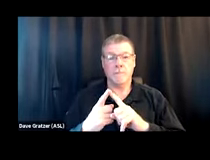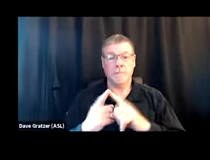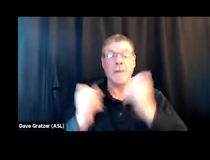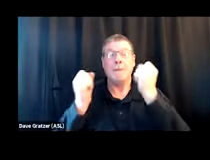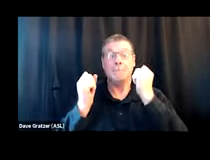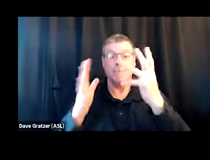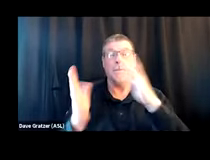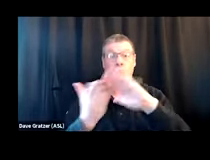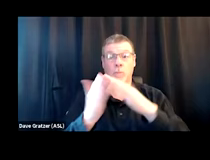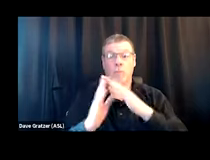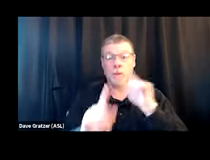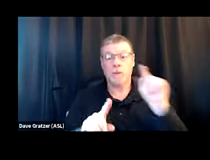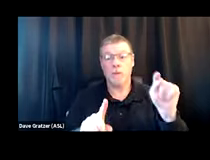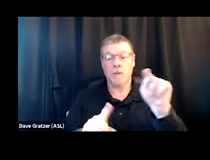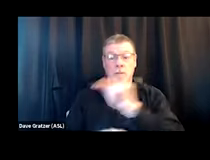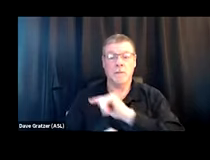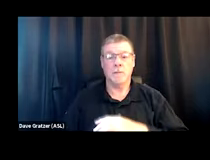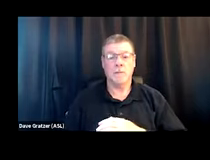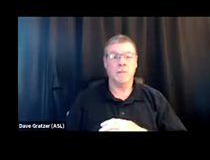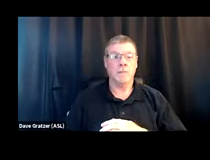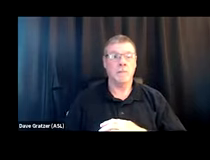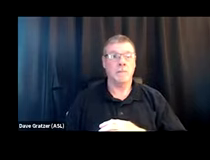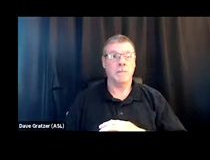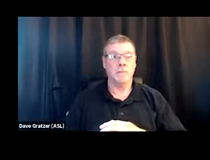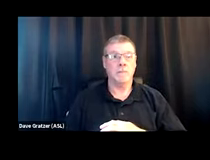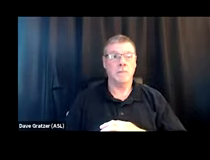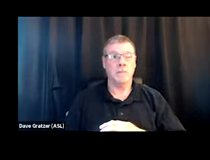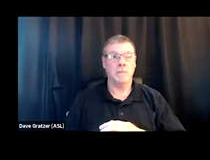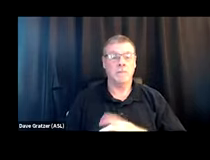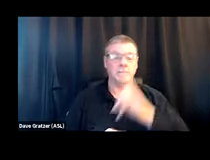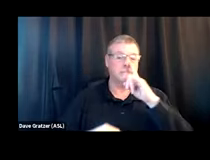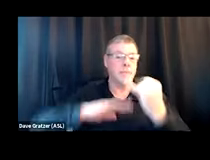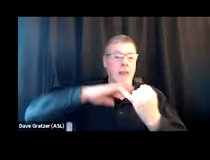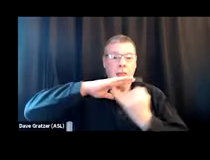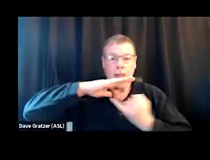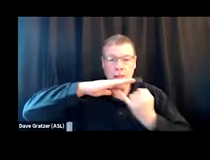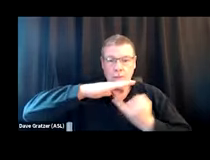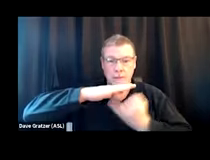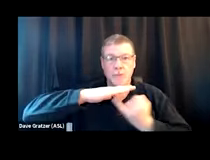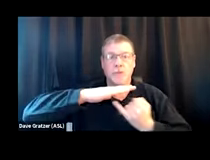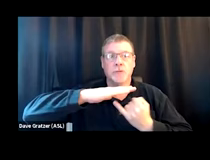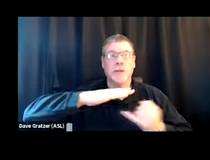like, there's a lot of isolation and there's a lot of space in between people,